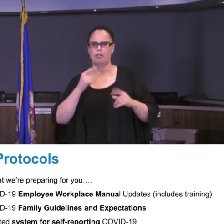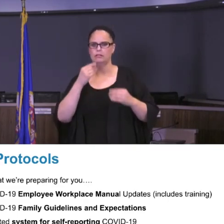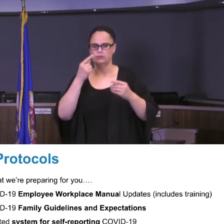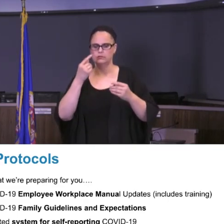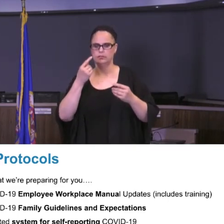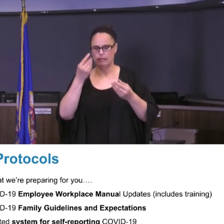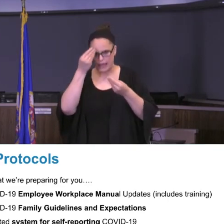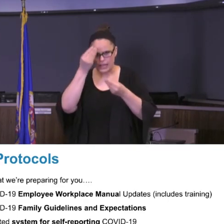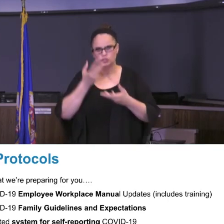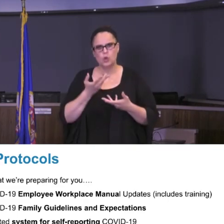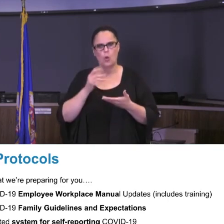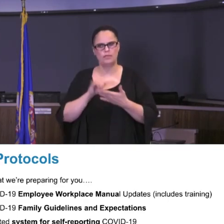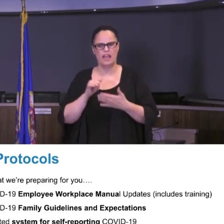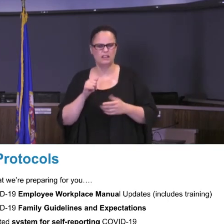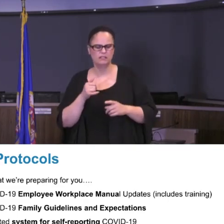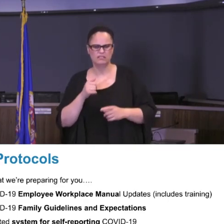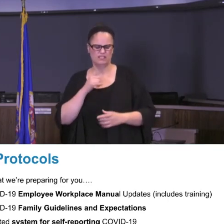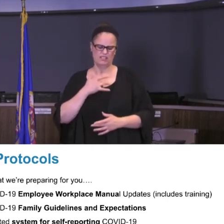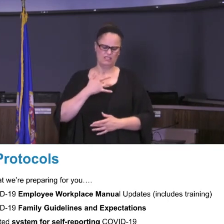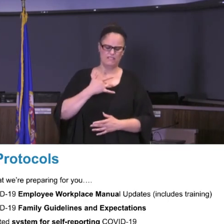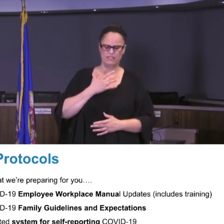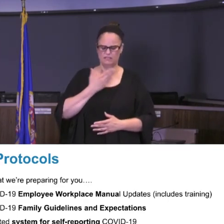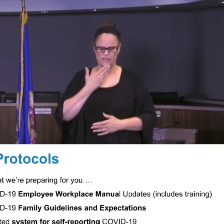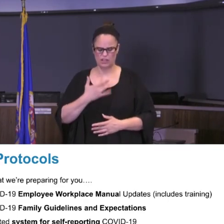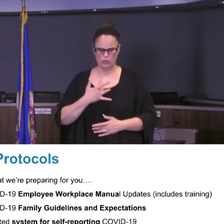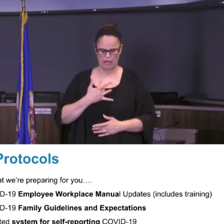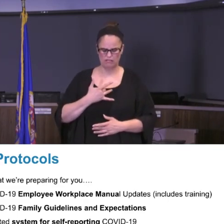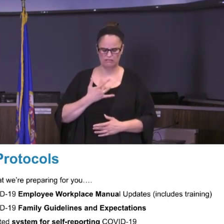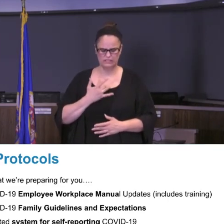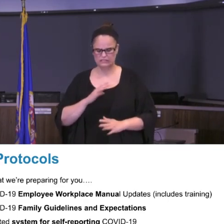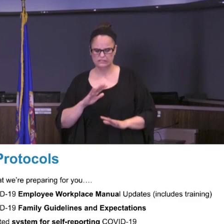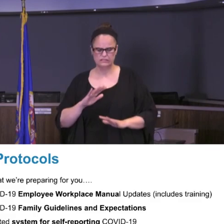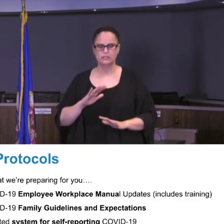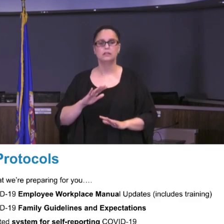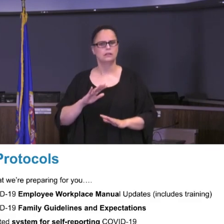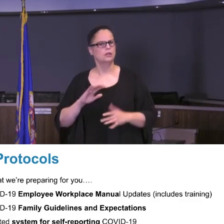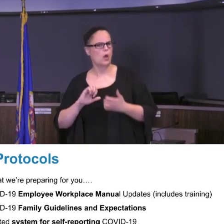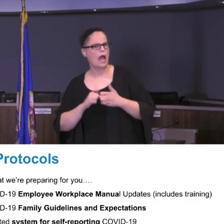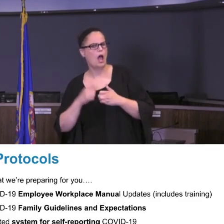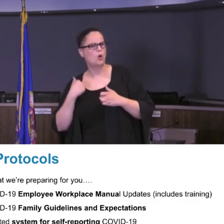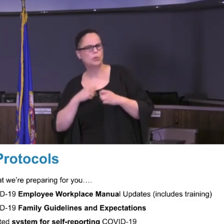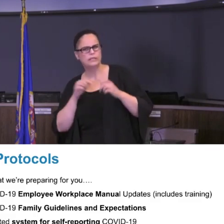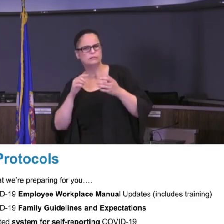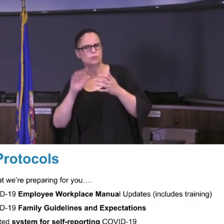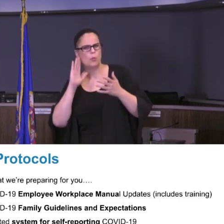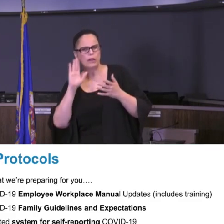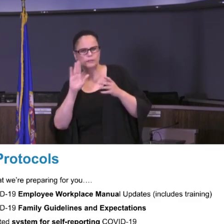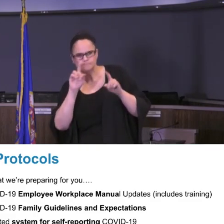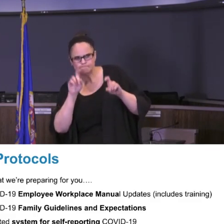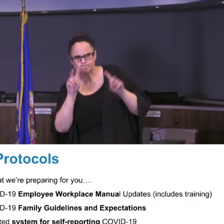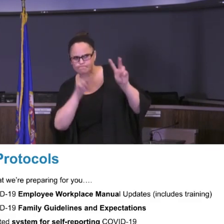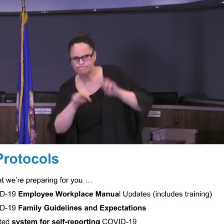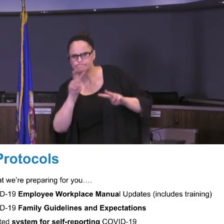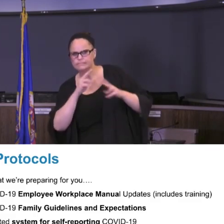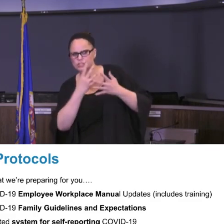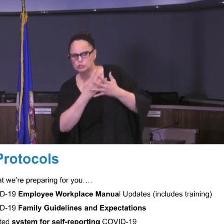might be, and also if we have to, being in a situation where we are doing more active screenings, in a way, on a daily